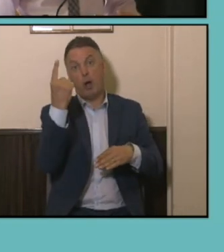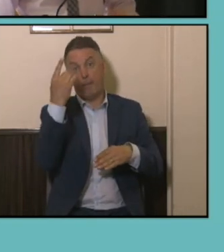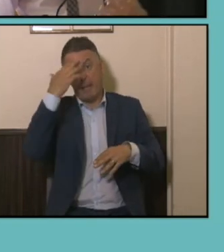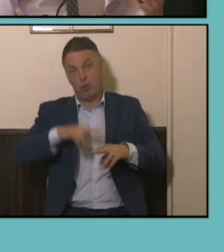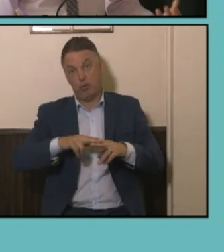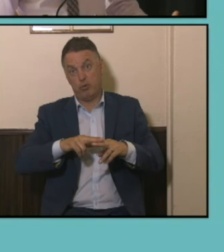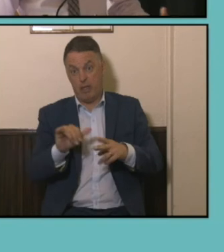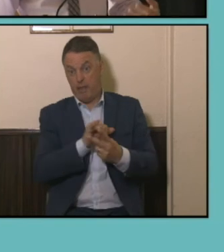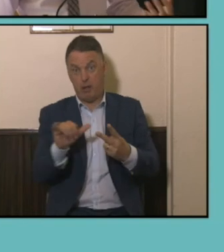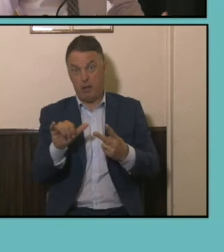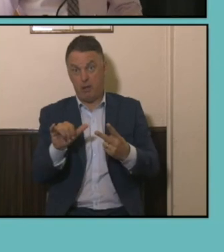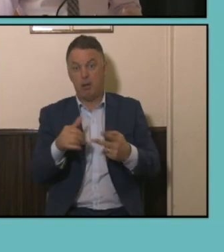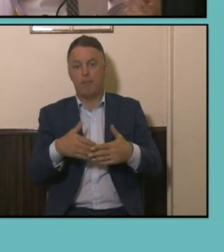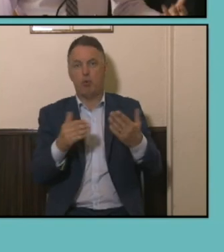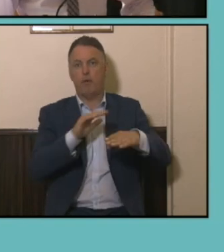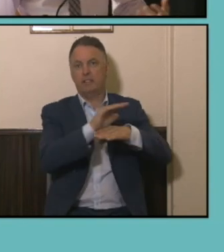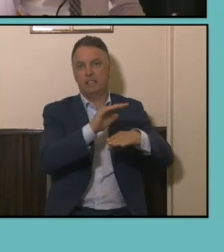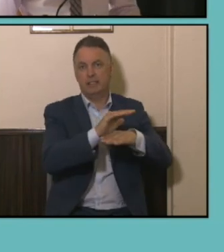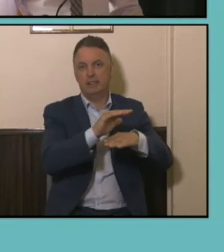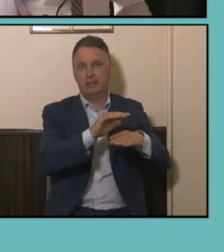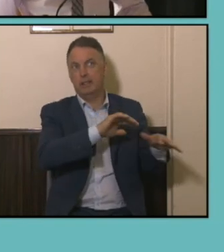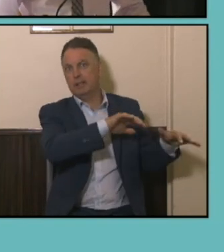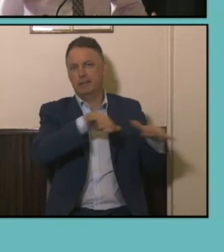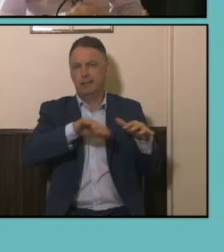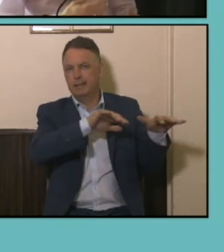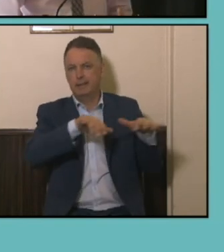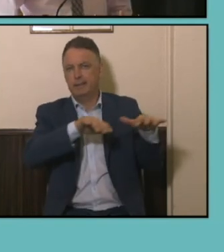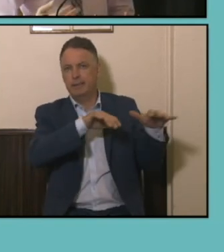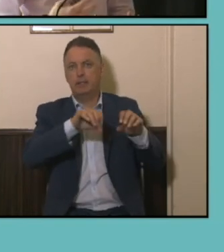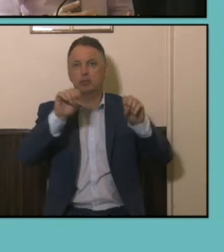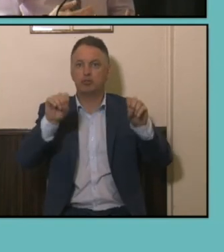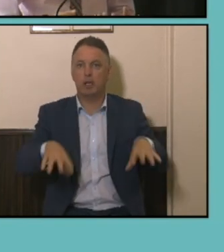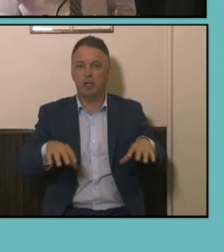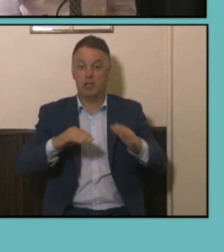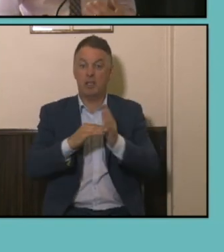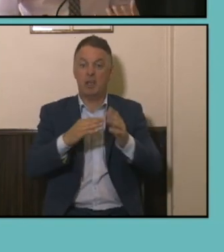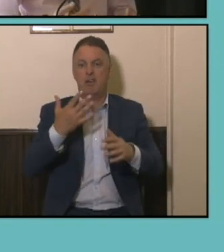those strong like diversity statistics also flow through in the educational